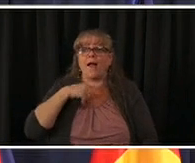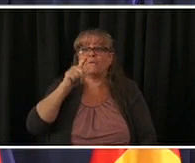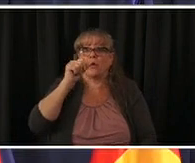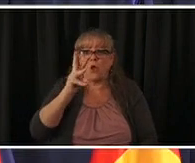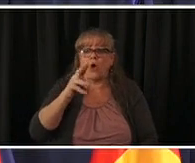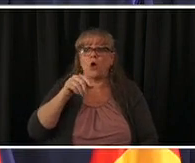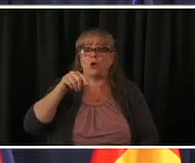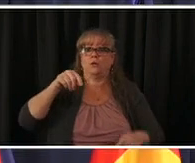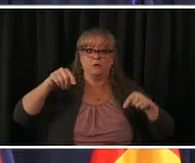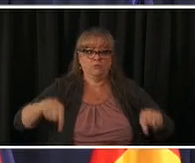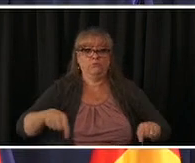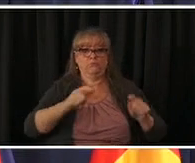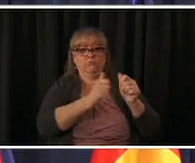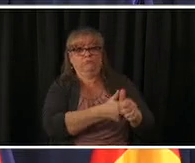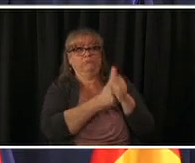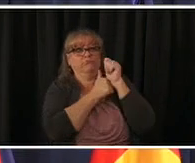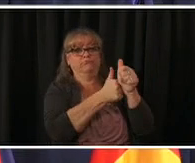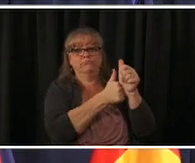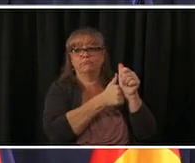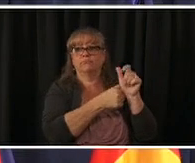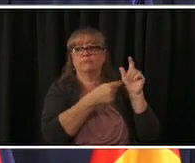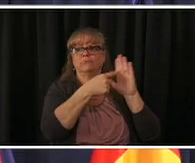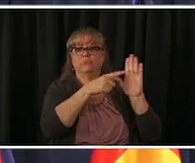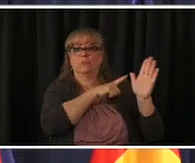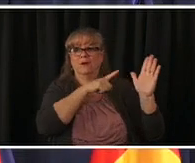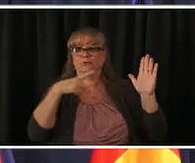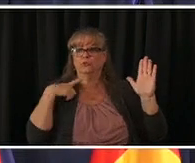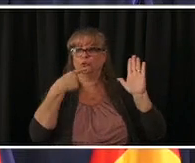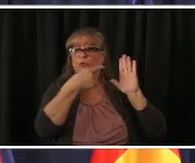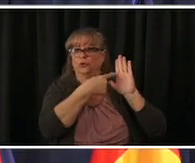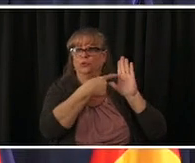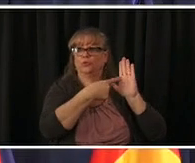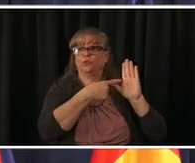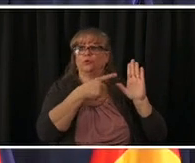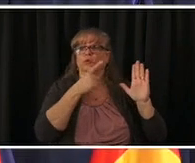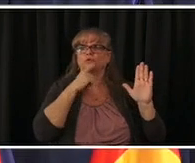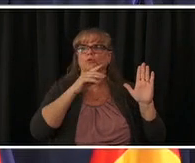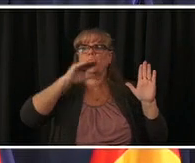local control we've certainly integrated from the very start working with our cities our counties